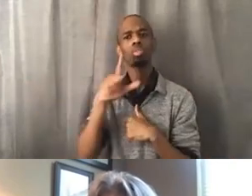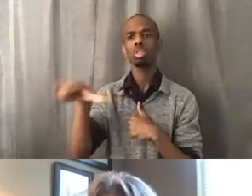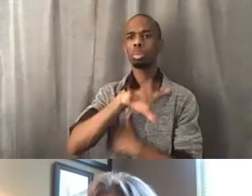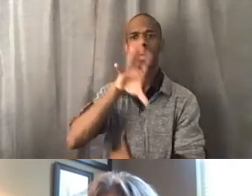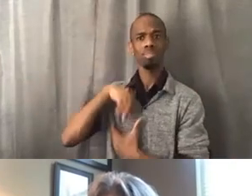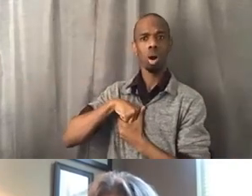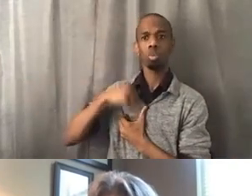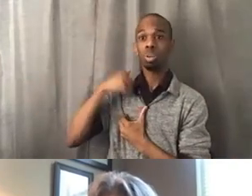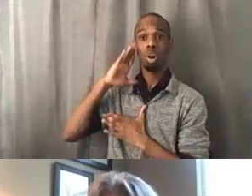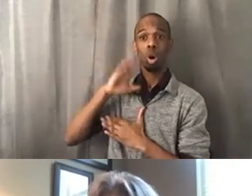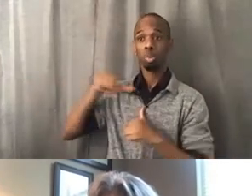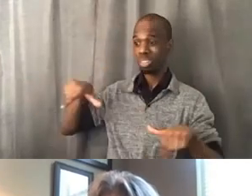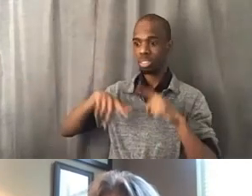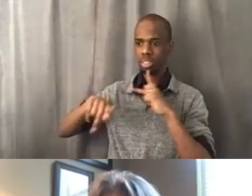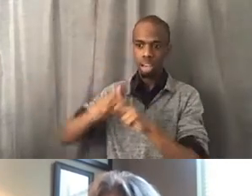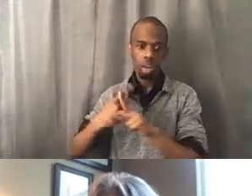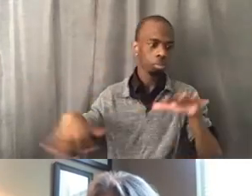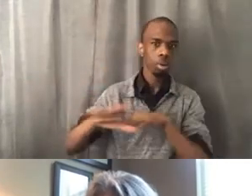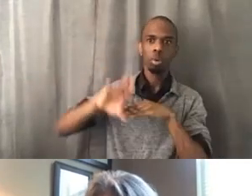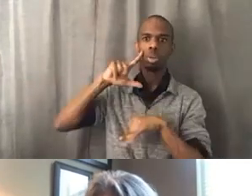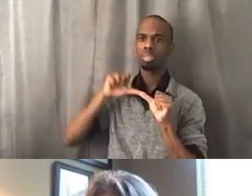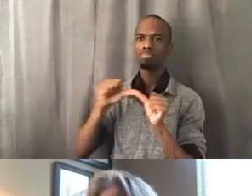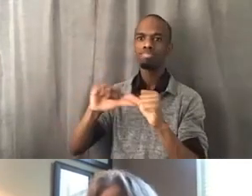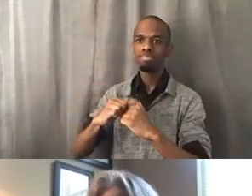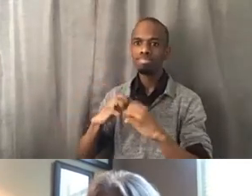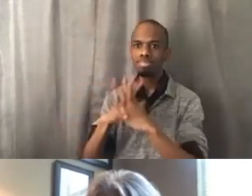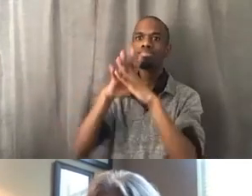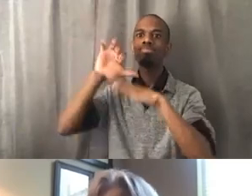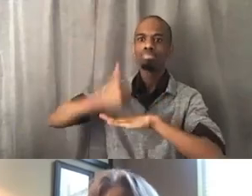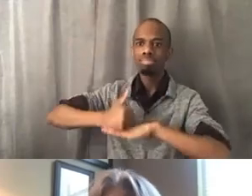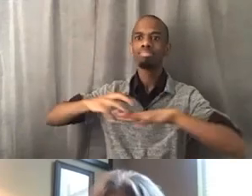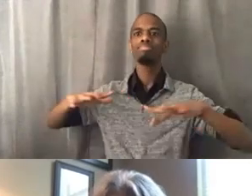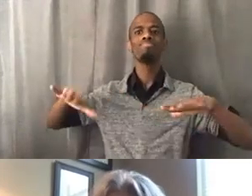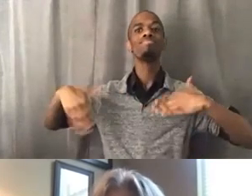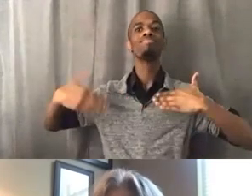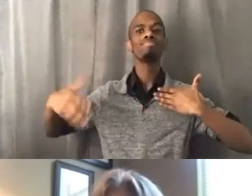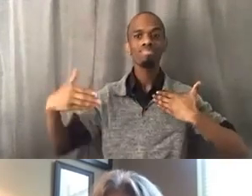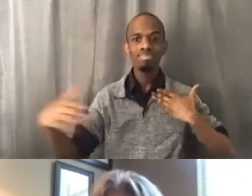and hopefully even having Dr. Abdulla back, to continue these necessary conversations.